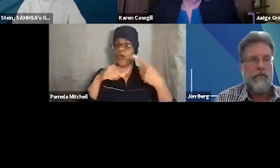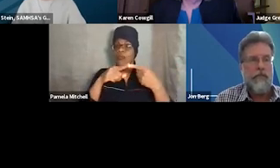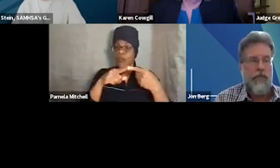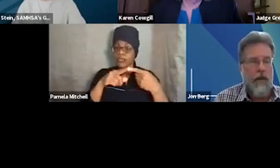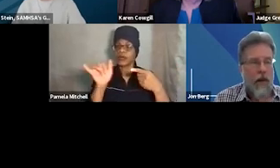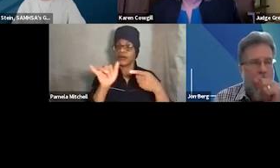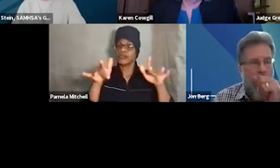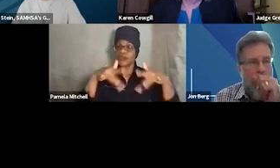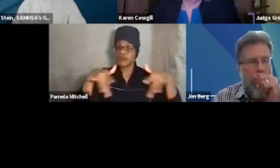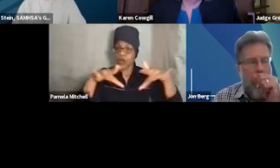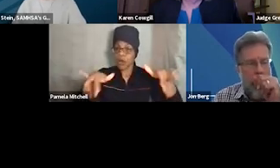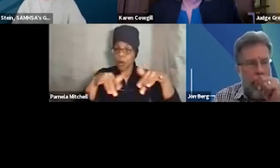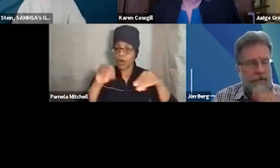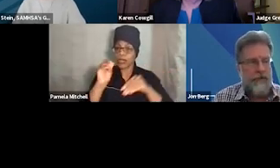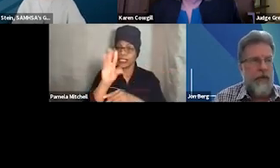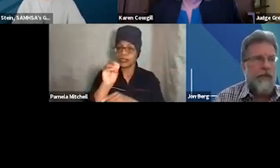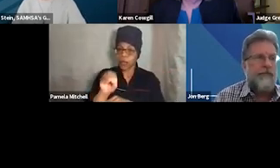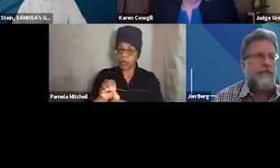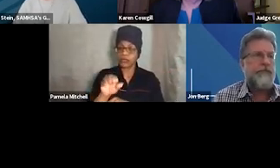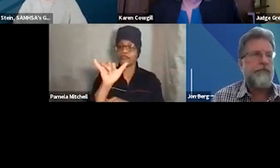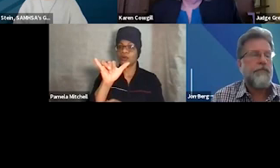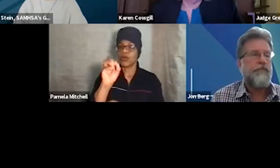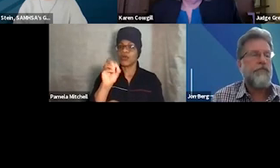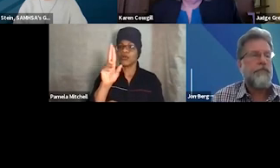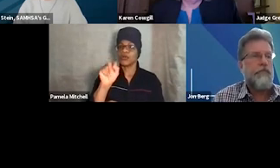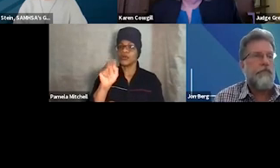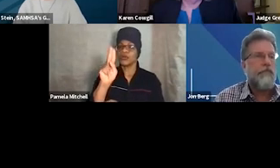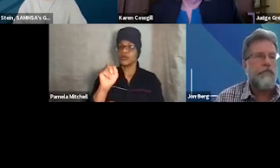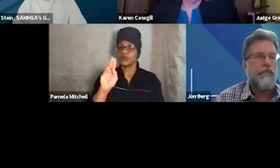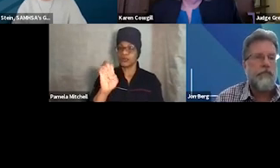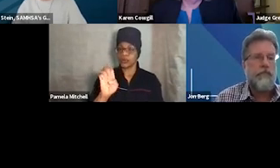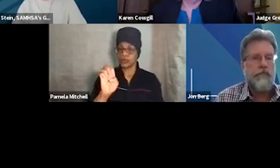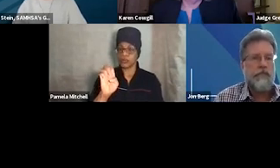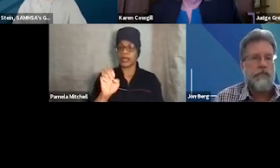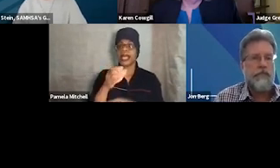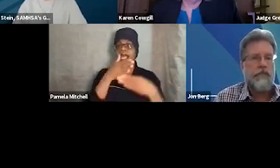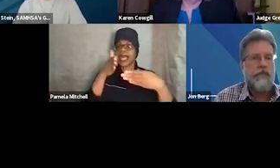is posted to SAMHSA's YouTube channel. At the end of the event, we will have a certificate of attendance